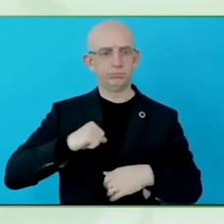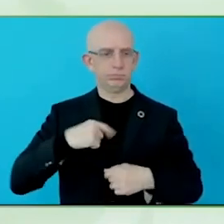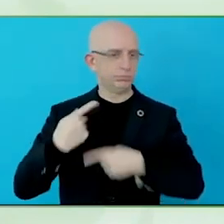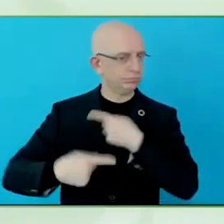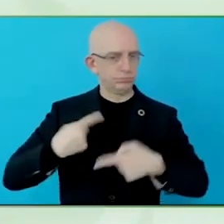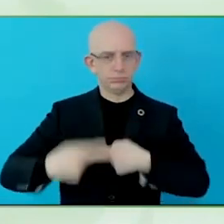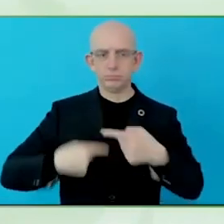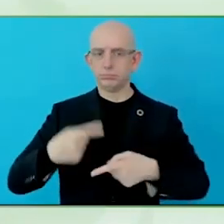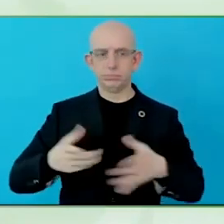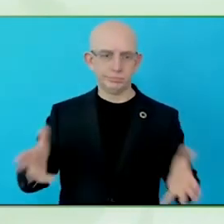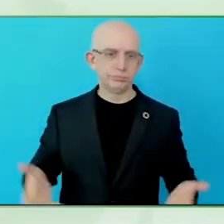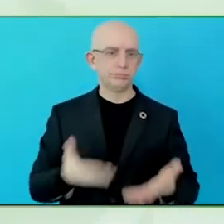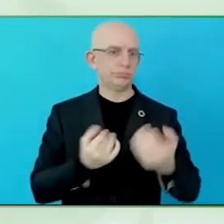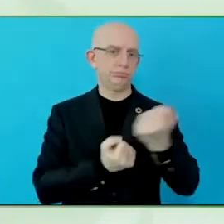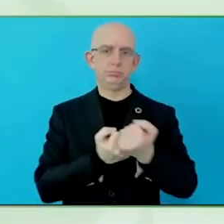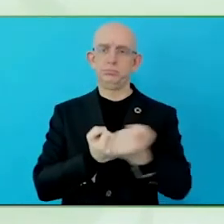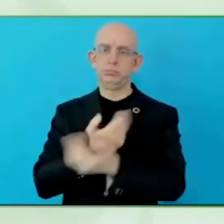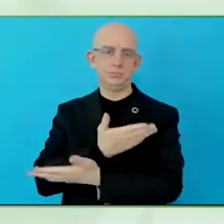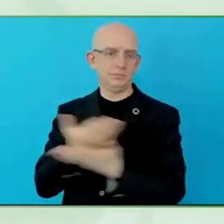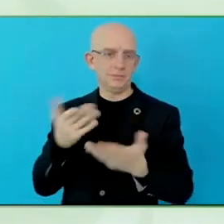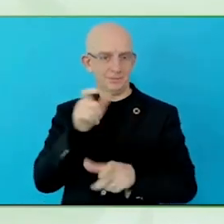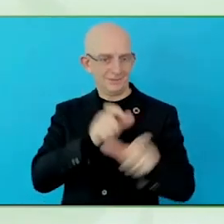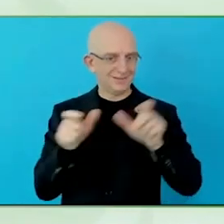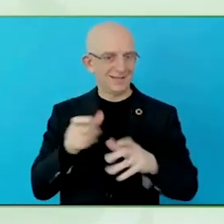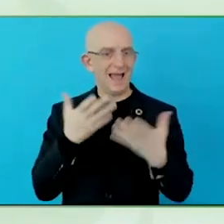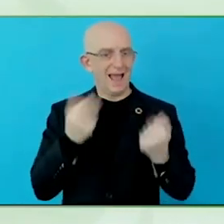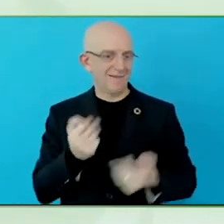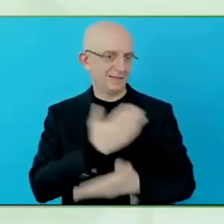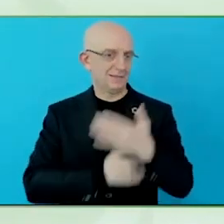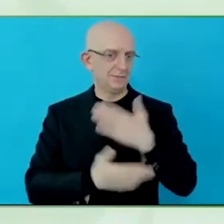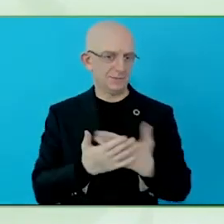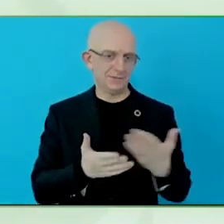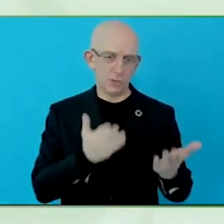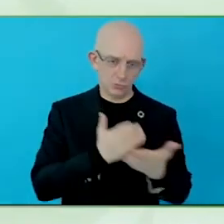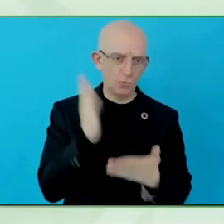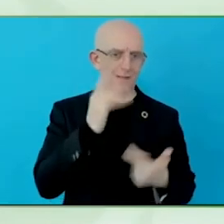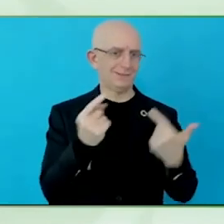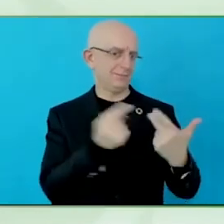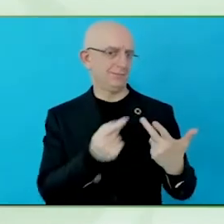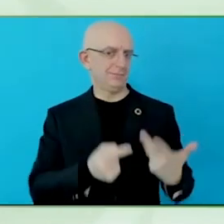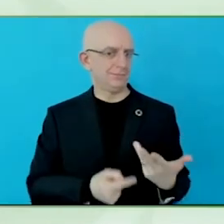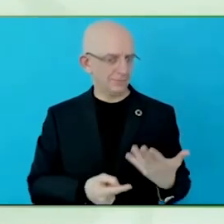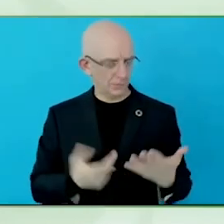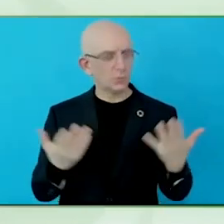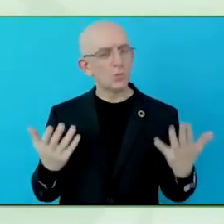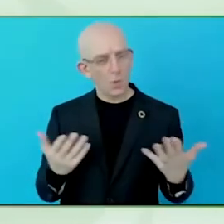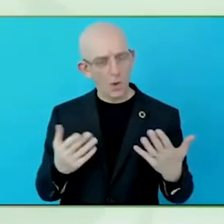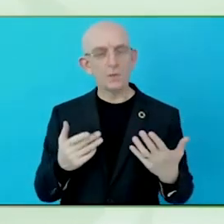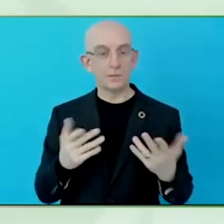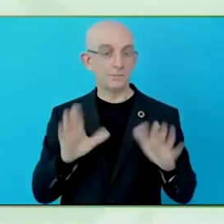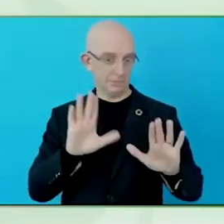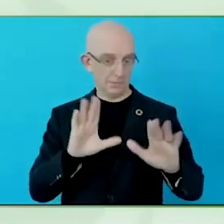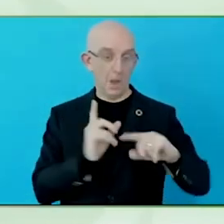institutions, I would say the UN Convention provides a tremendous